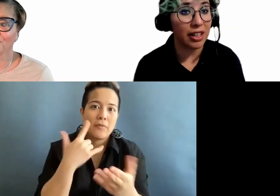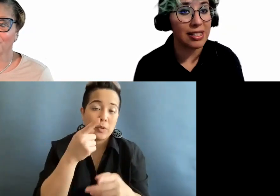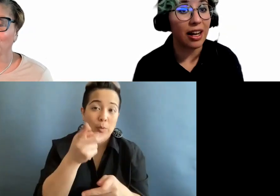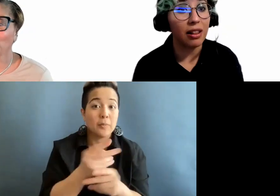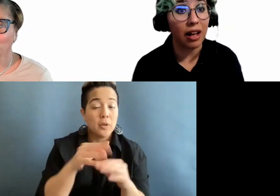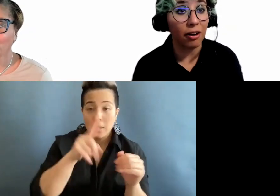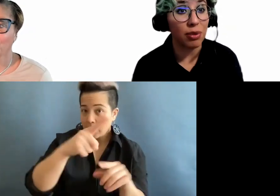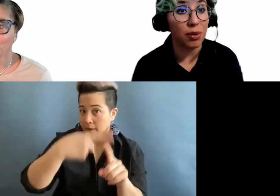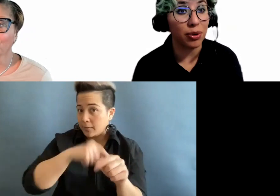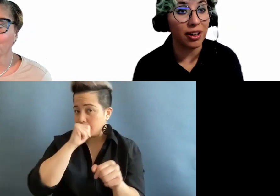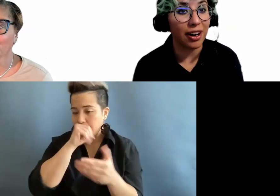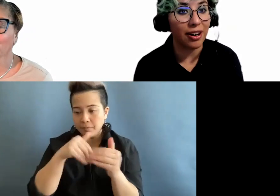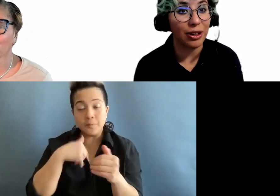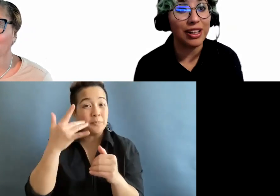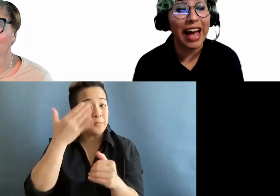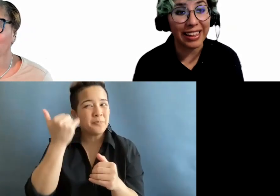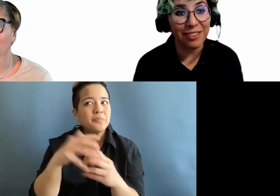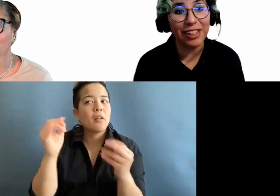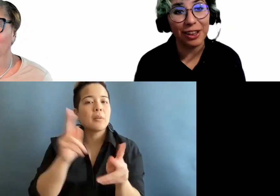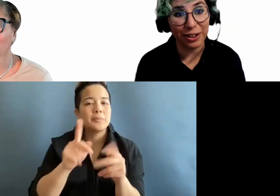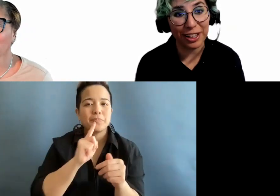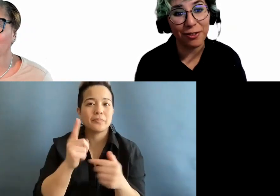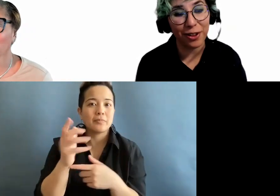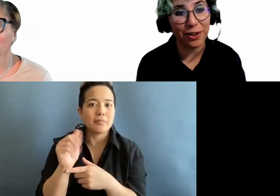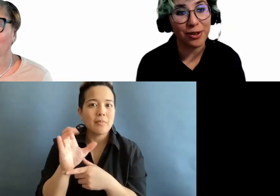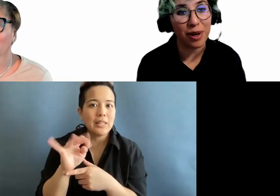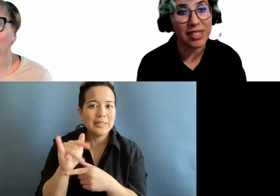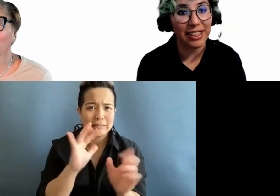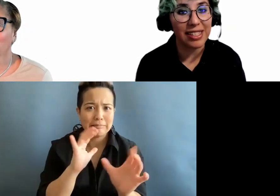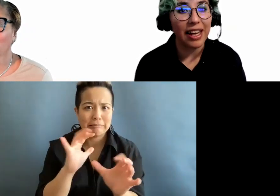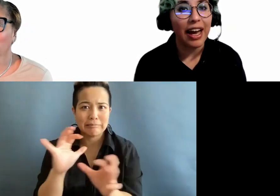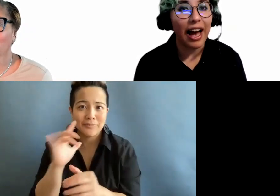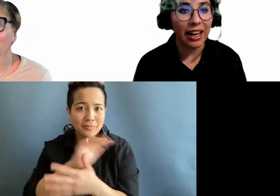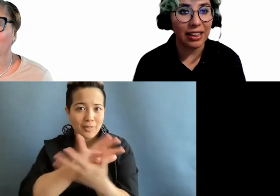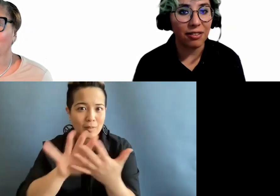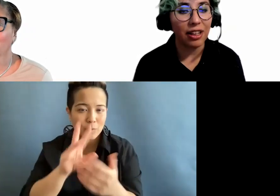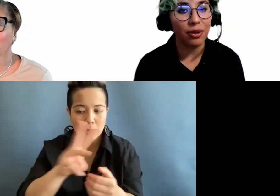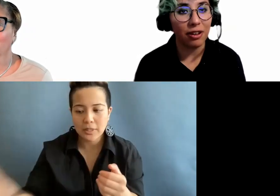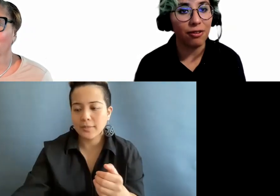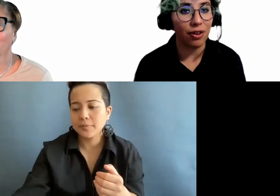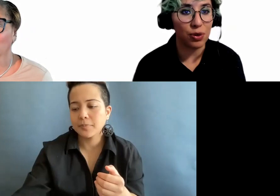because a lot of people are actively looking for those websites, actively looking for those